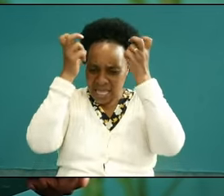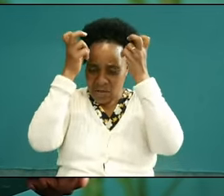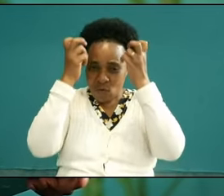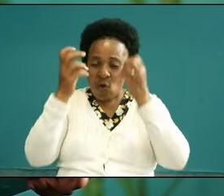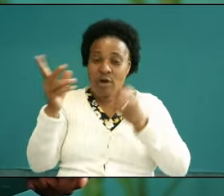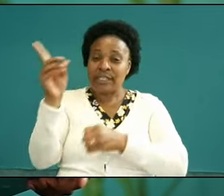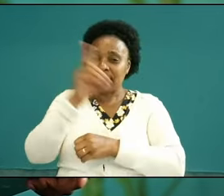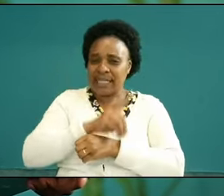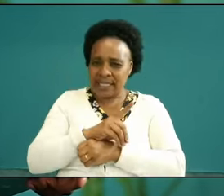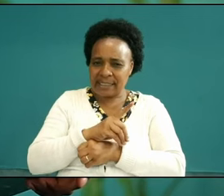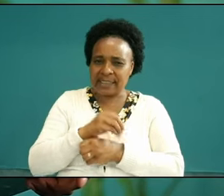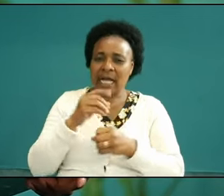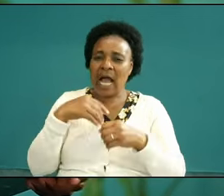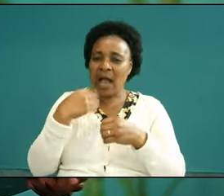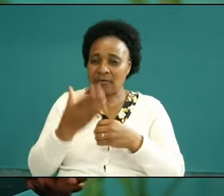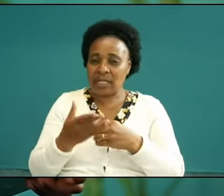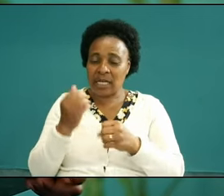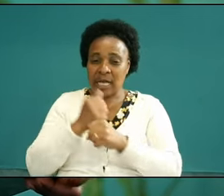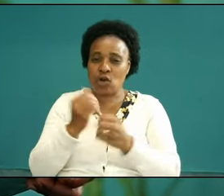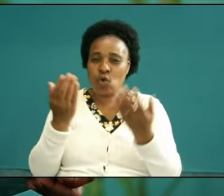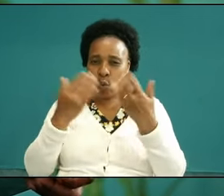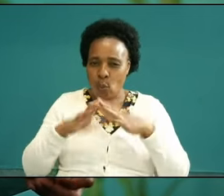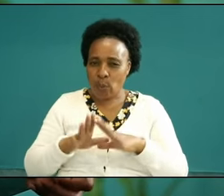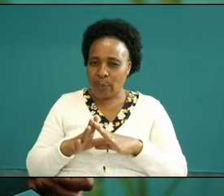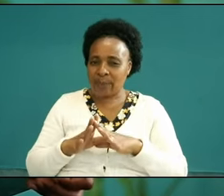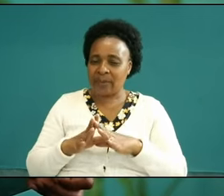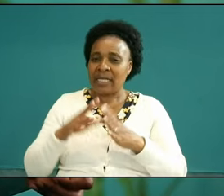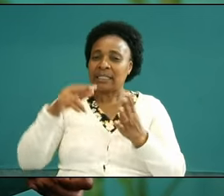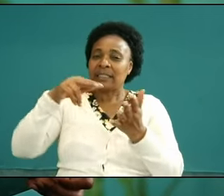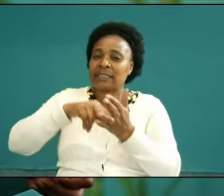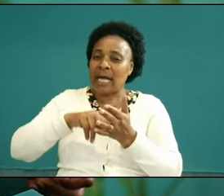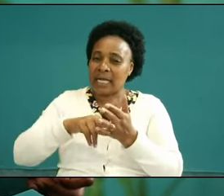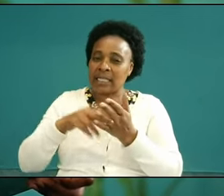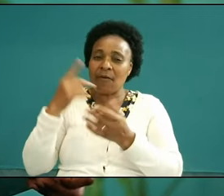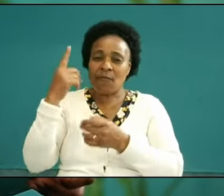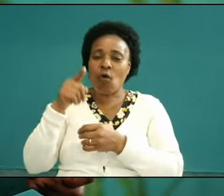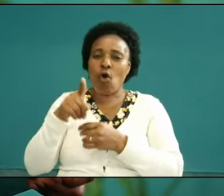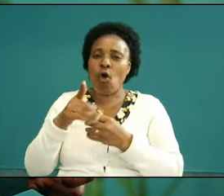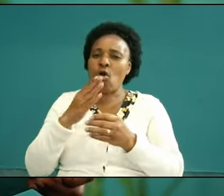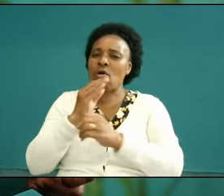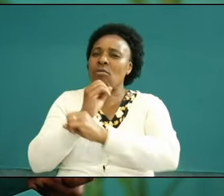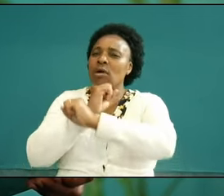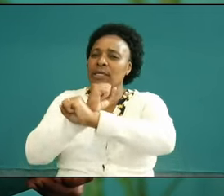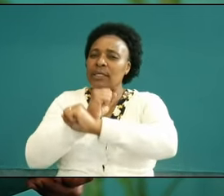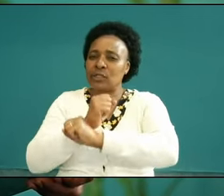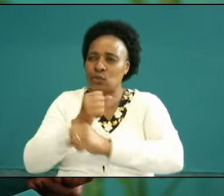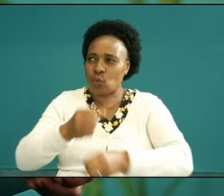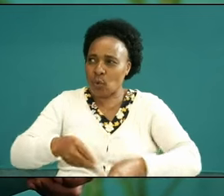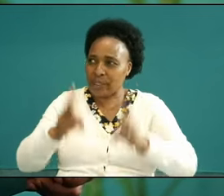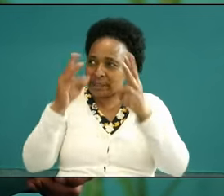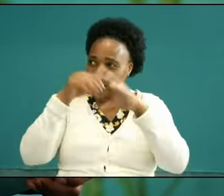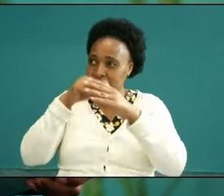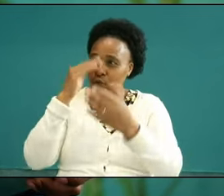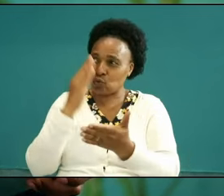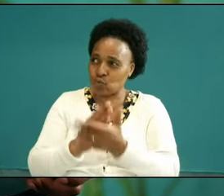having done all to stand stand therefore having gardened your waist with truth having put on